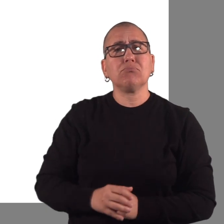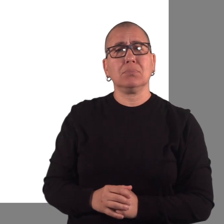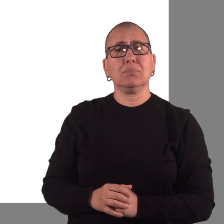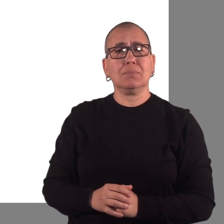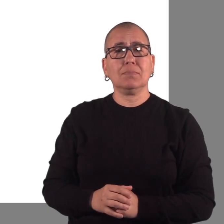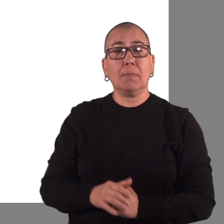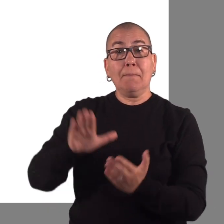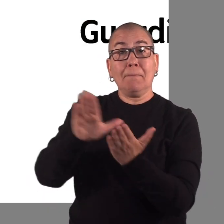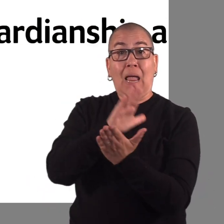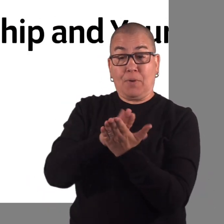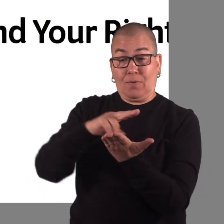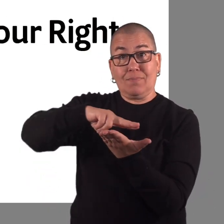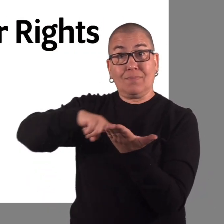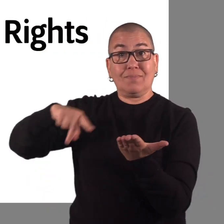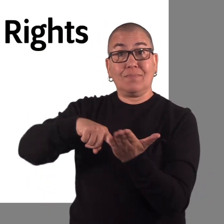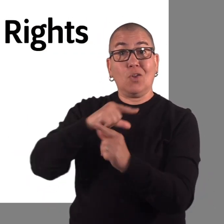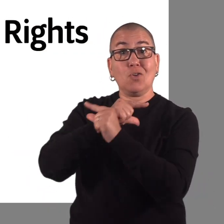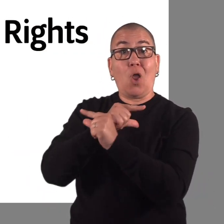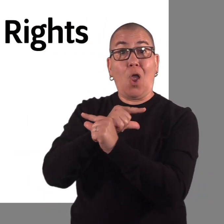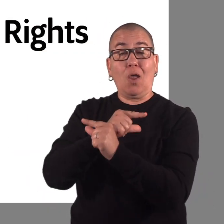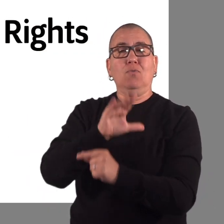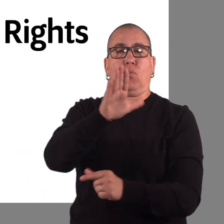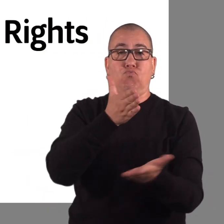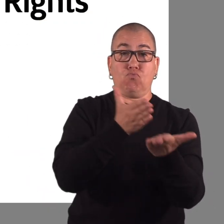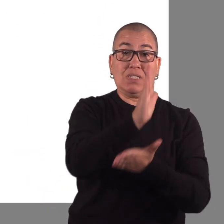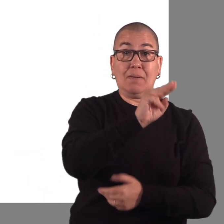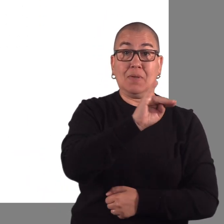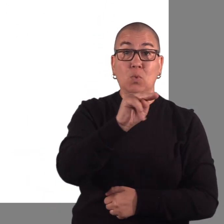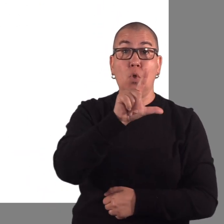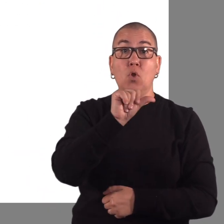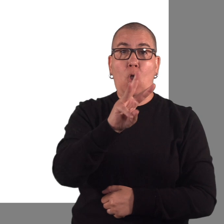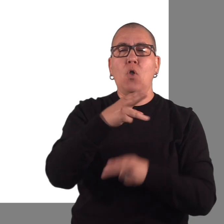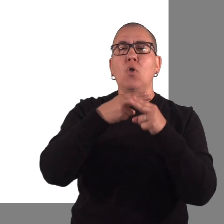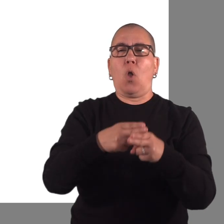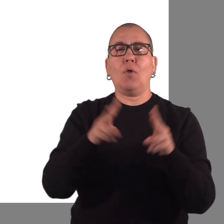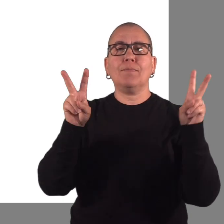Guardianship and Your Rights Minnesota has a law called